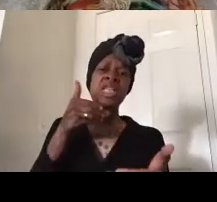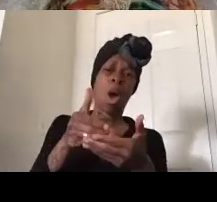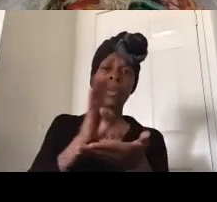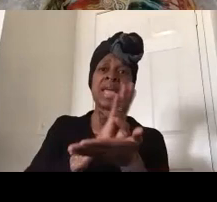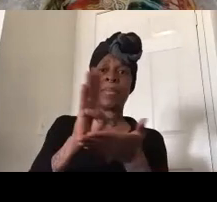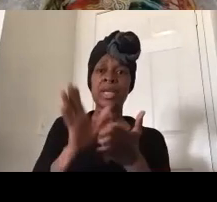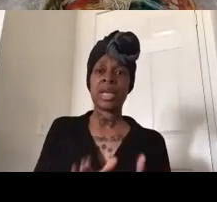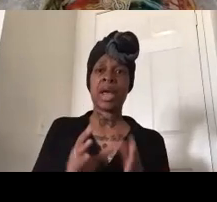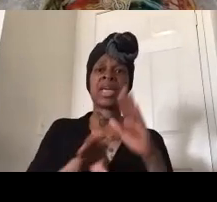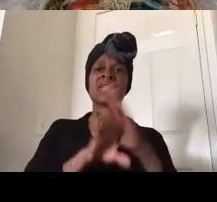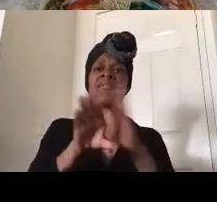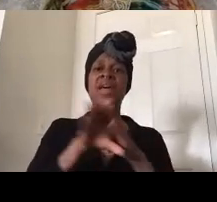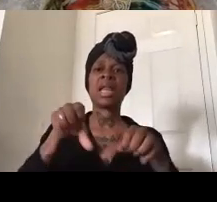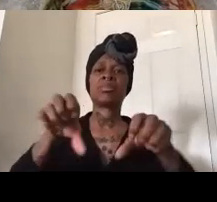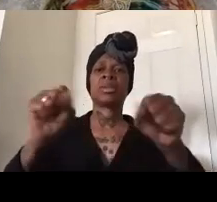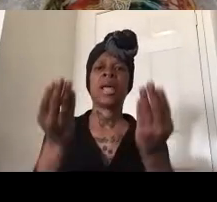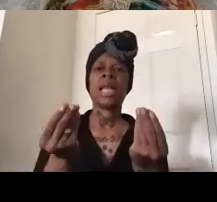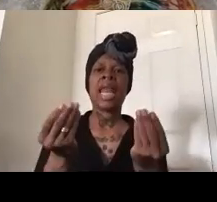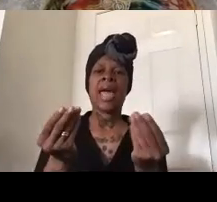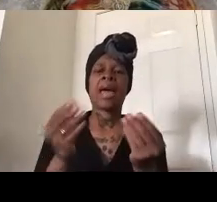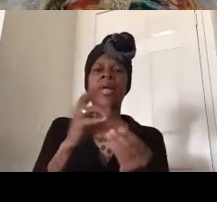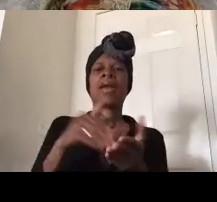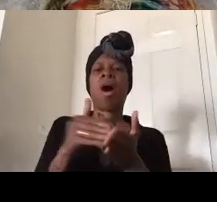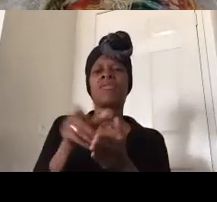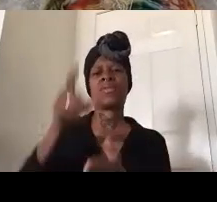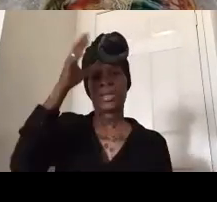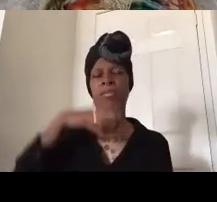who often tries to quash protest